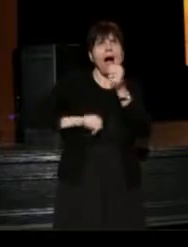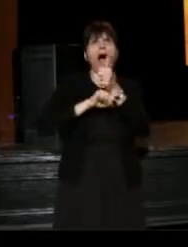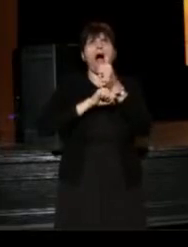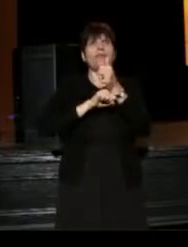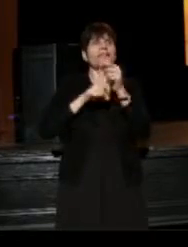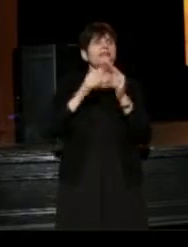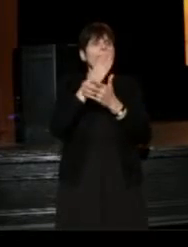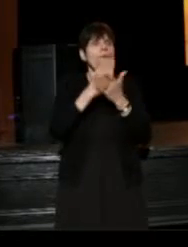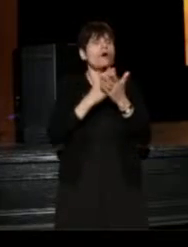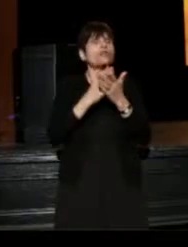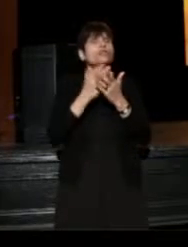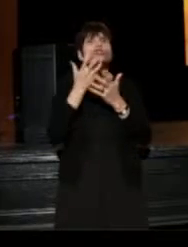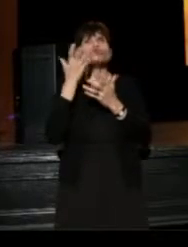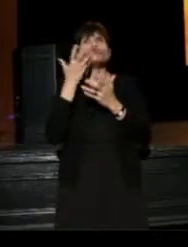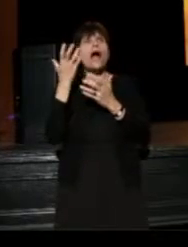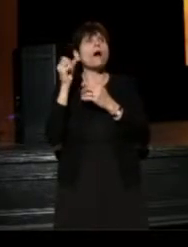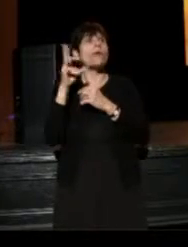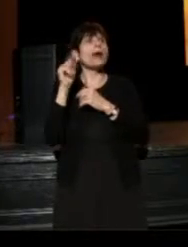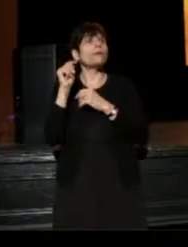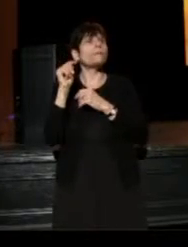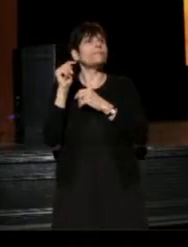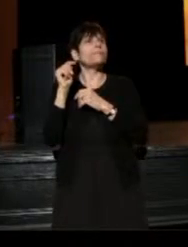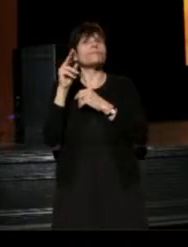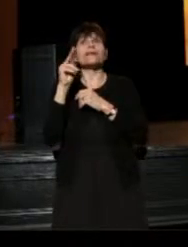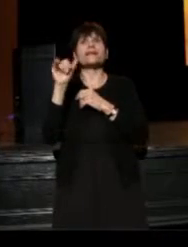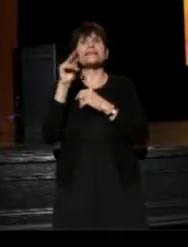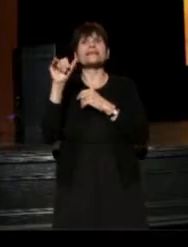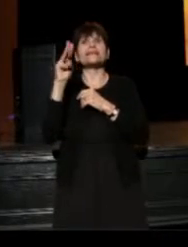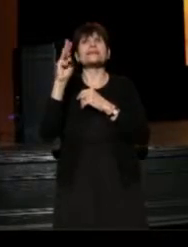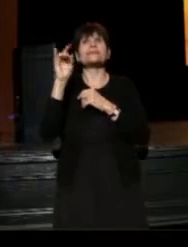and I also want to give a shout out to Nina Domingue, Nathan Lilly,